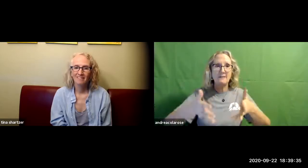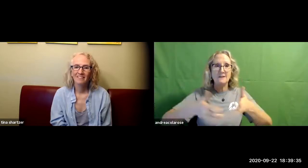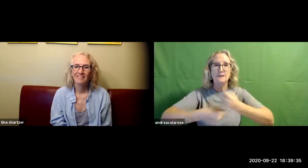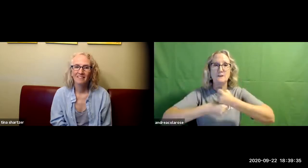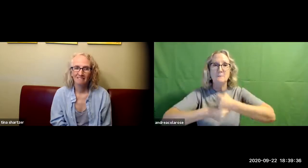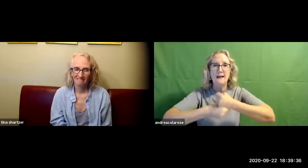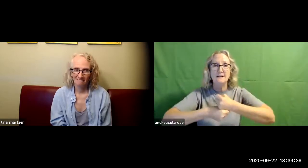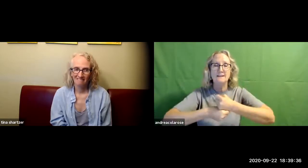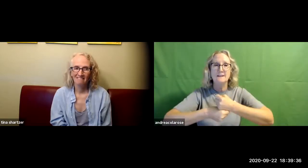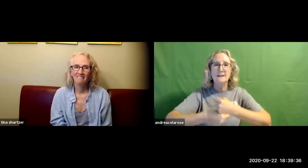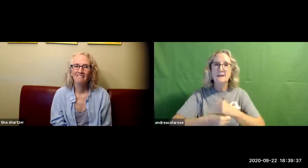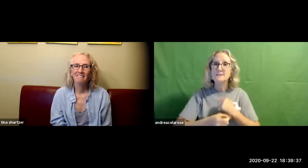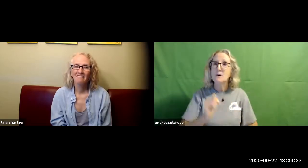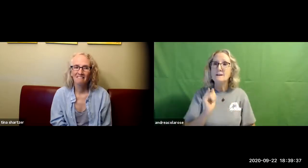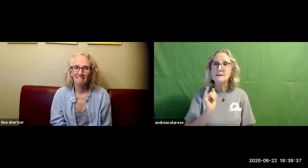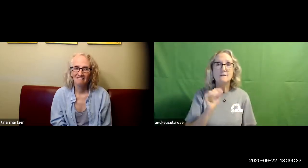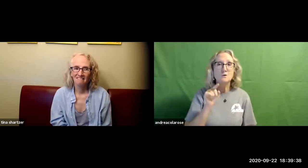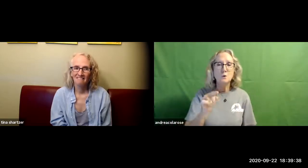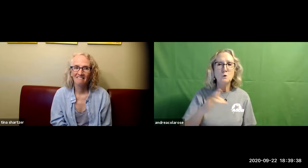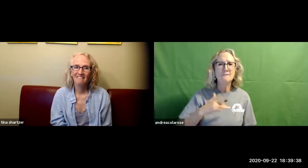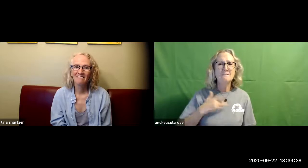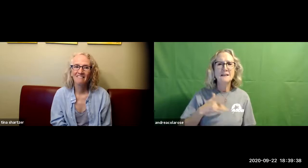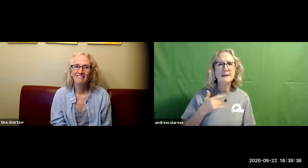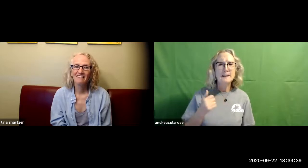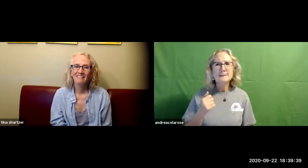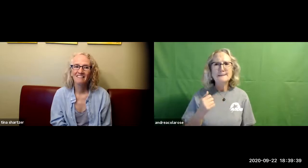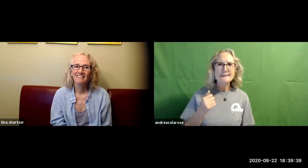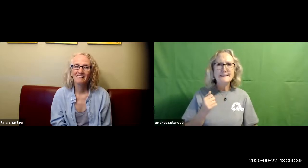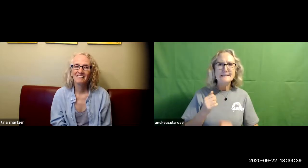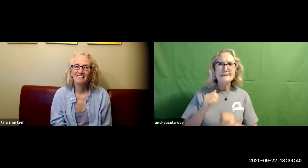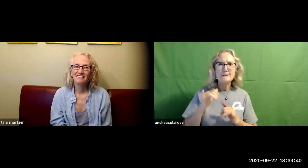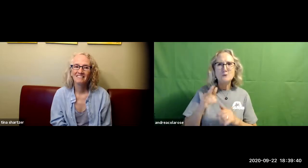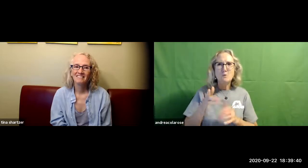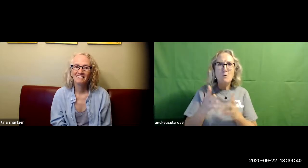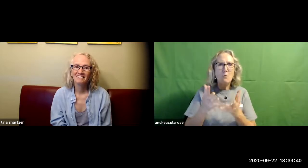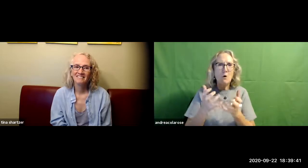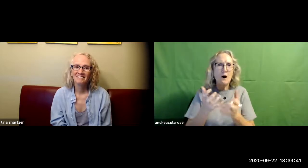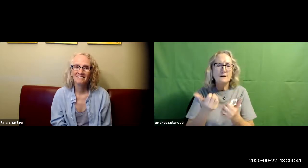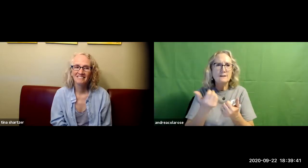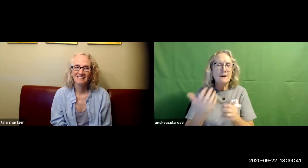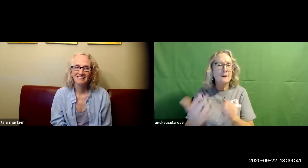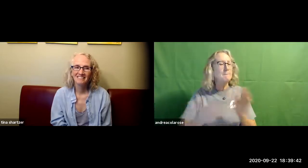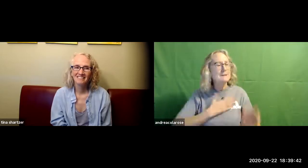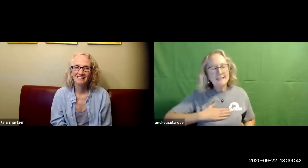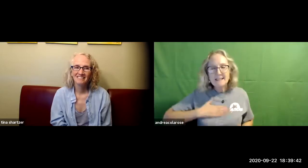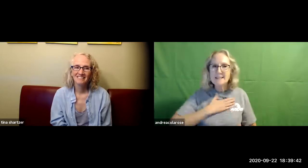we have more than 80 books left